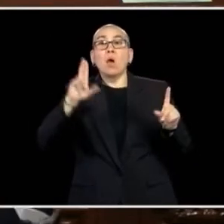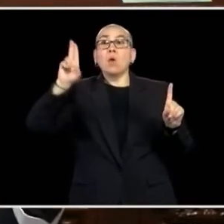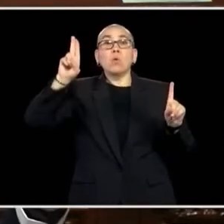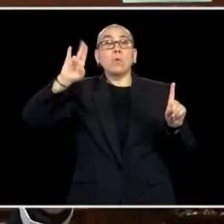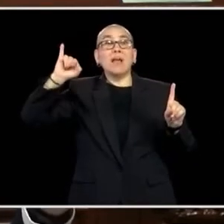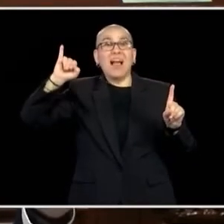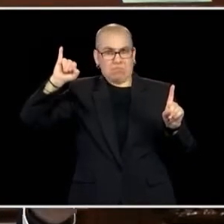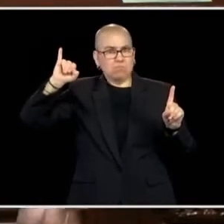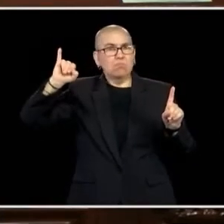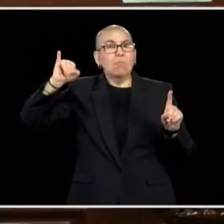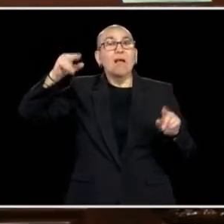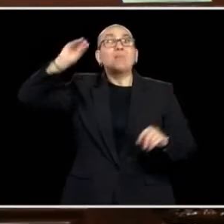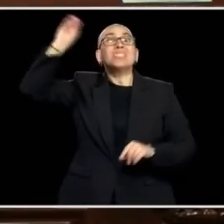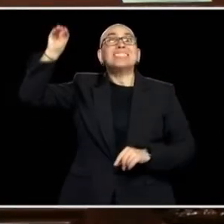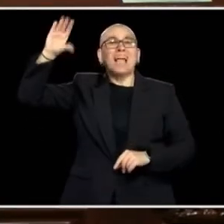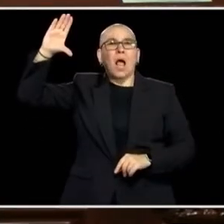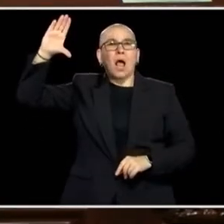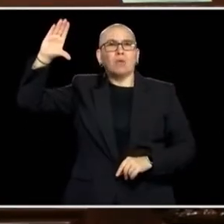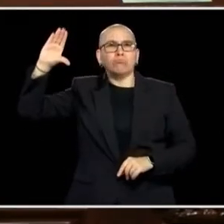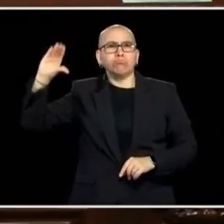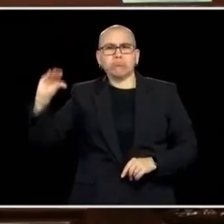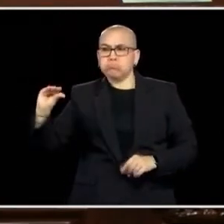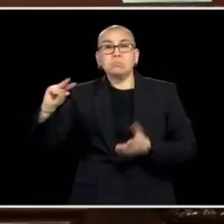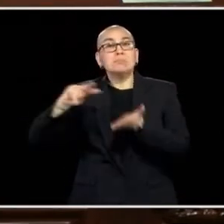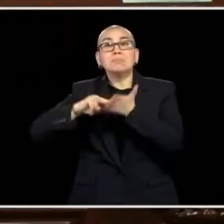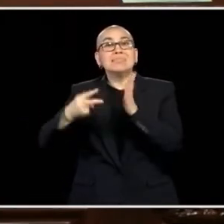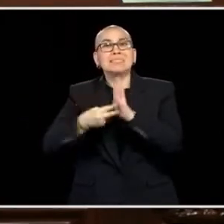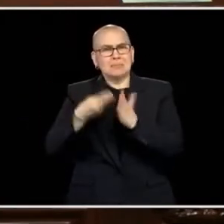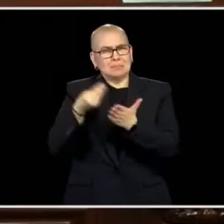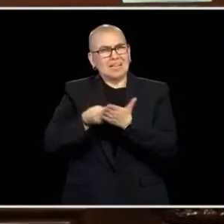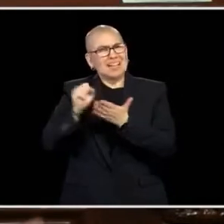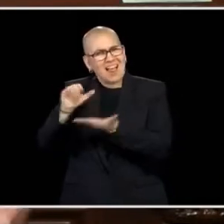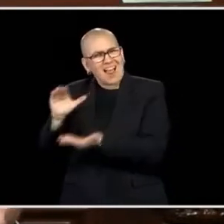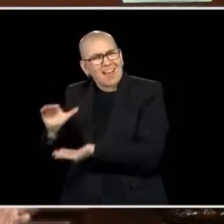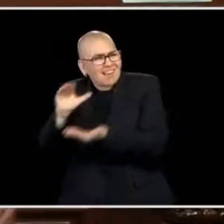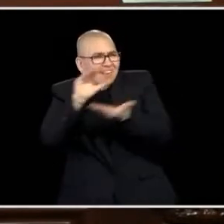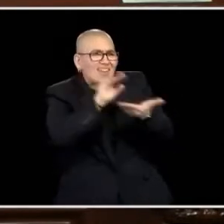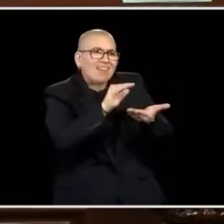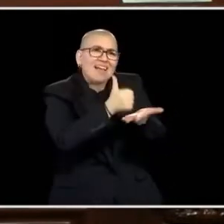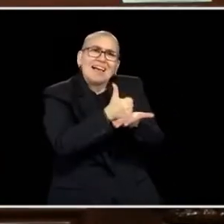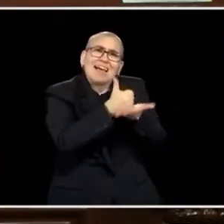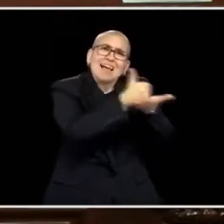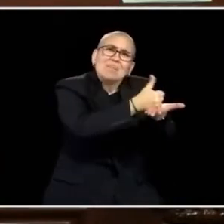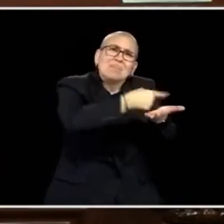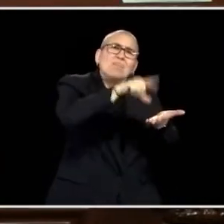THE UNEMPLOYMENT INSURANCE TRUST FUND, BOTH FOR THOSE SMALL BUSINESSES AND FOR THOSE WORKERS WHO MADE IT IN THE FUTURE.